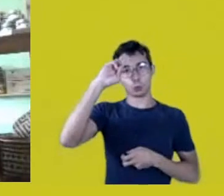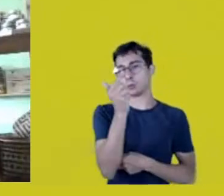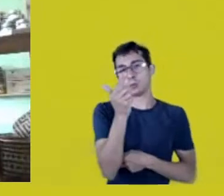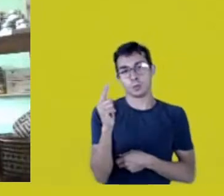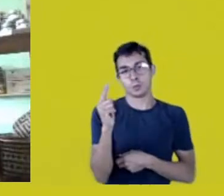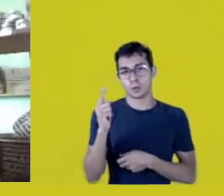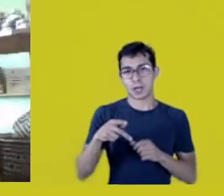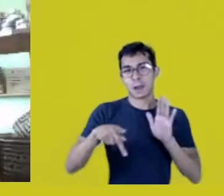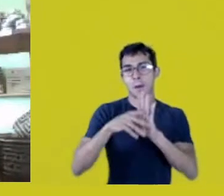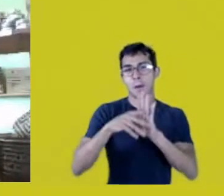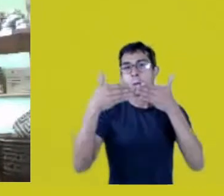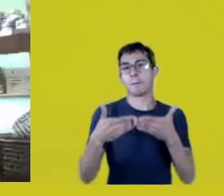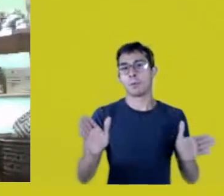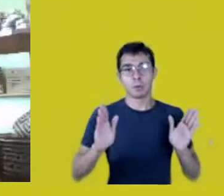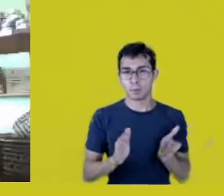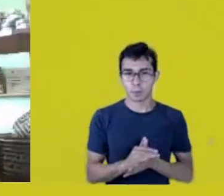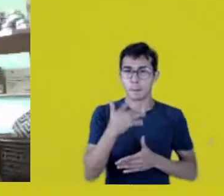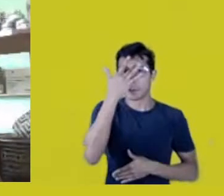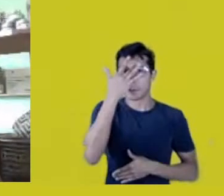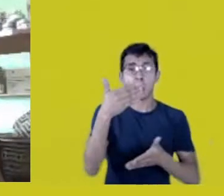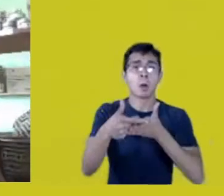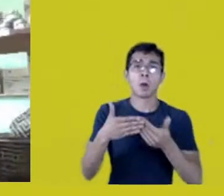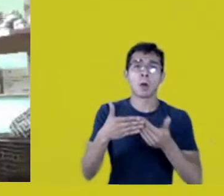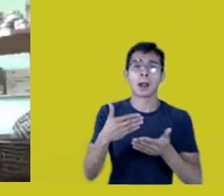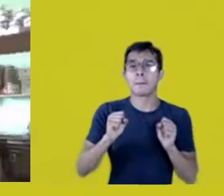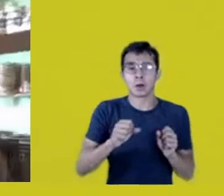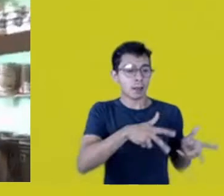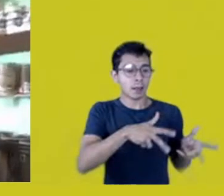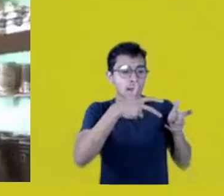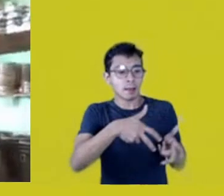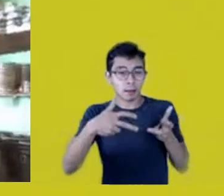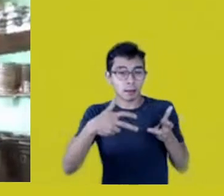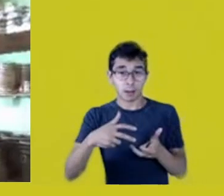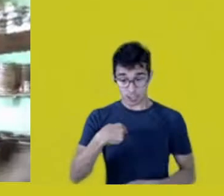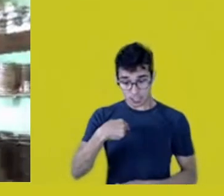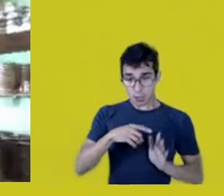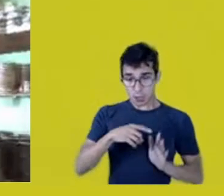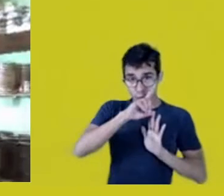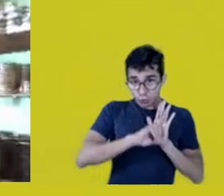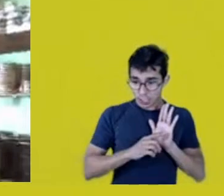everyone can share it! What about our right to say “you can” or “you can’t”?